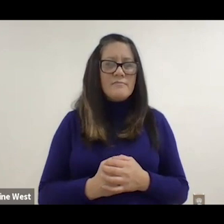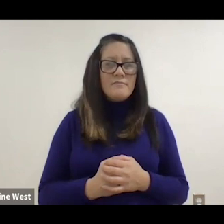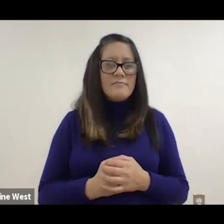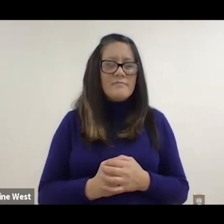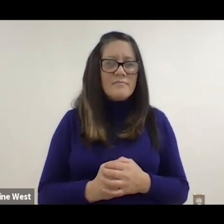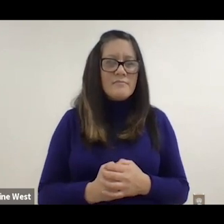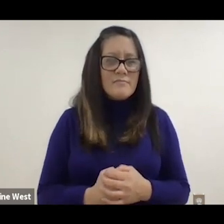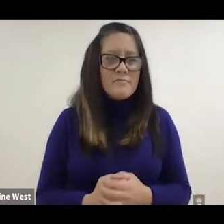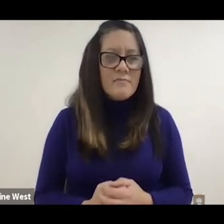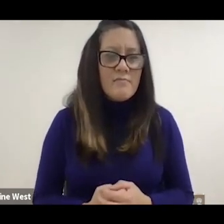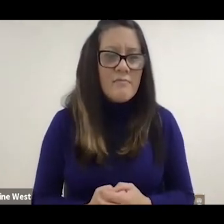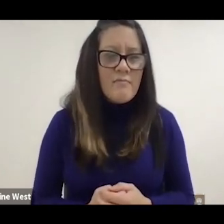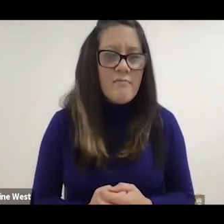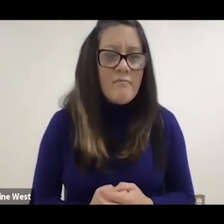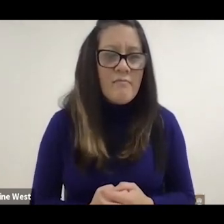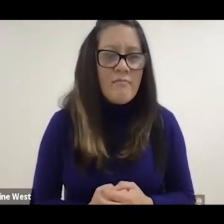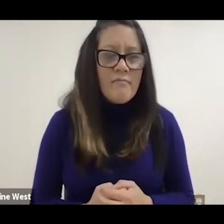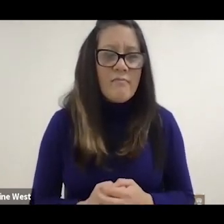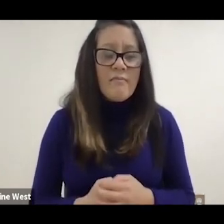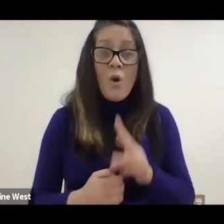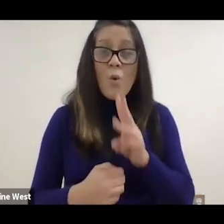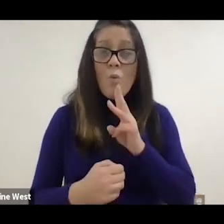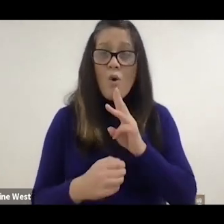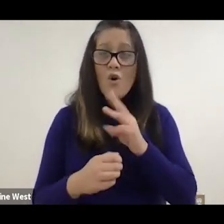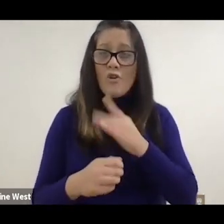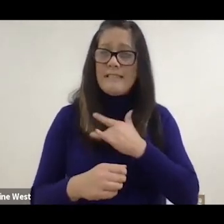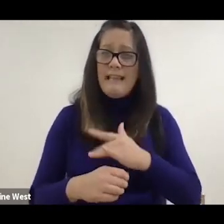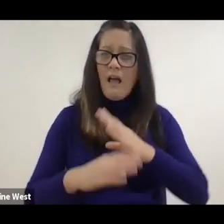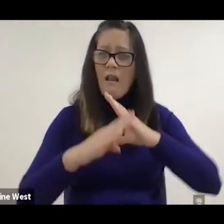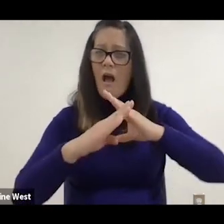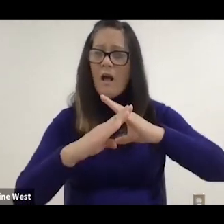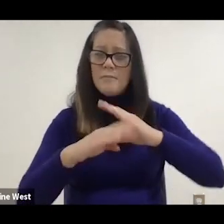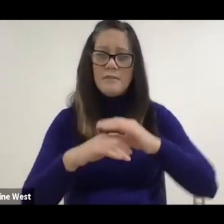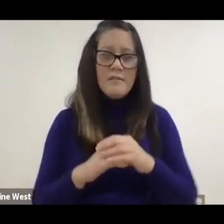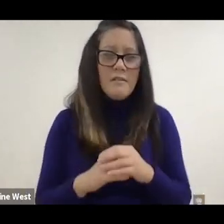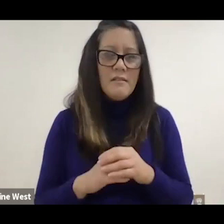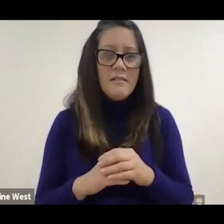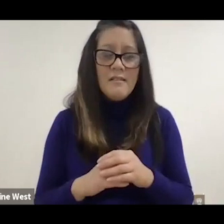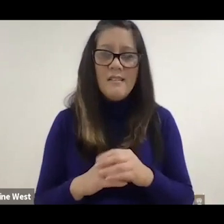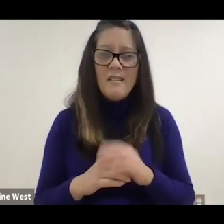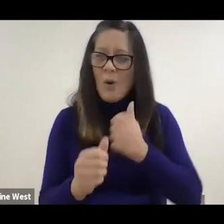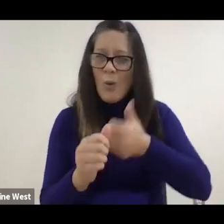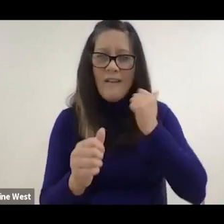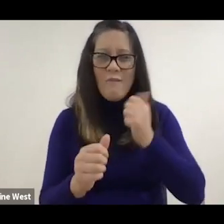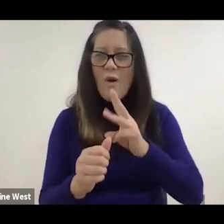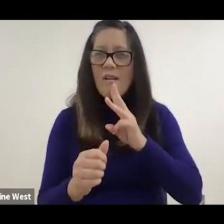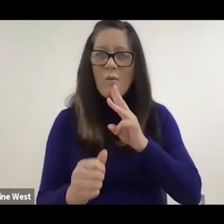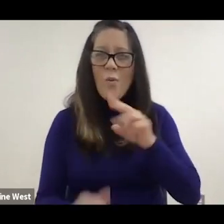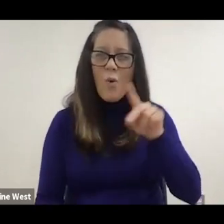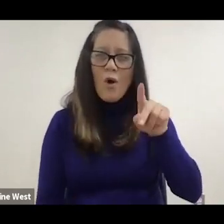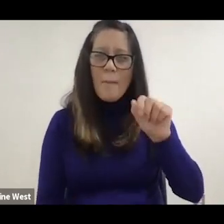Water is an obstacle. We generally avoid waterparks because we know there's the ladder step.